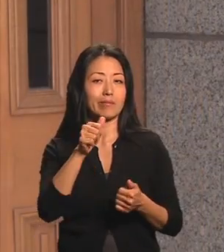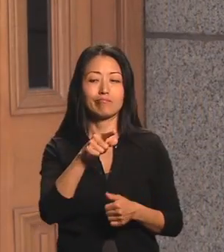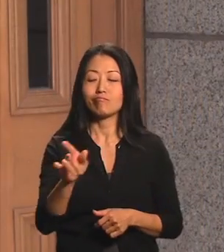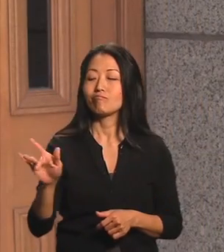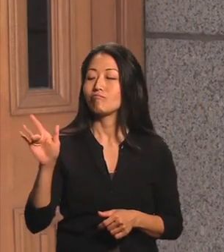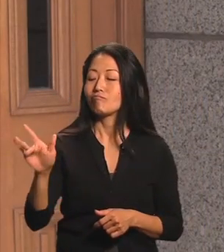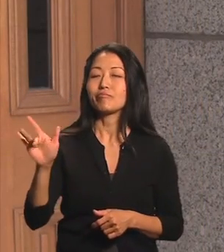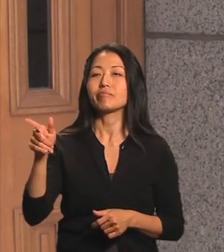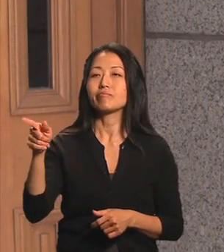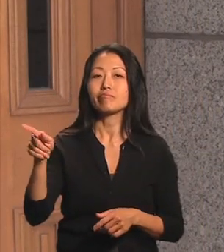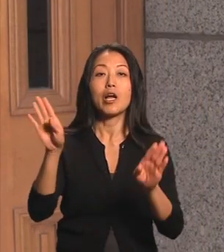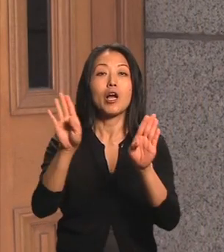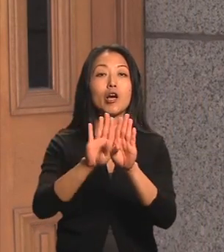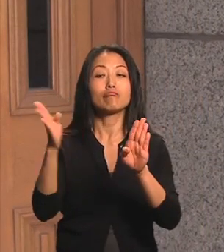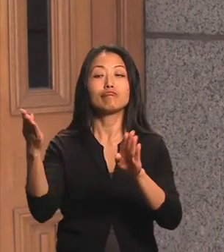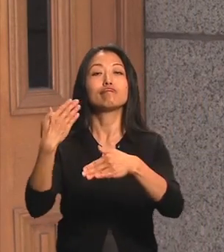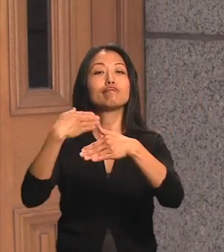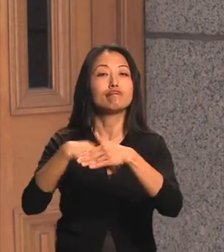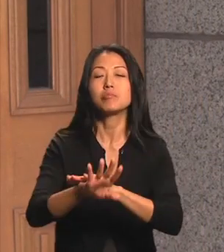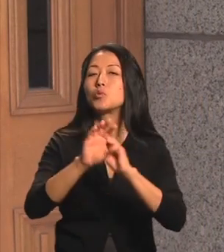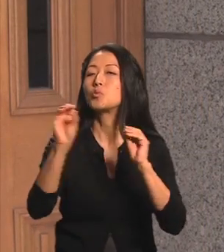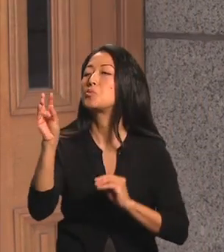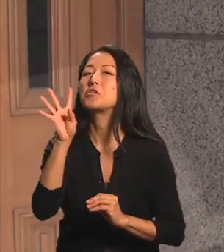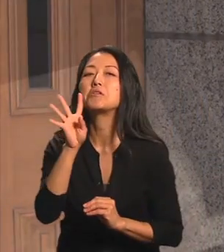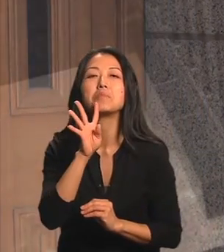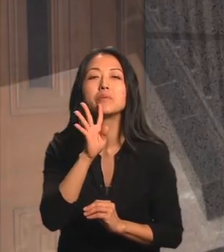This entrance features automatic door opening technology